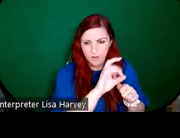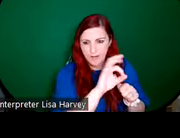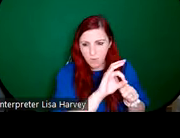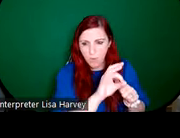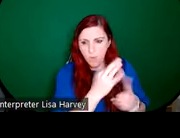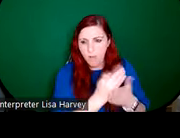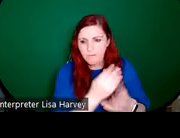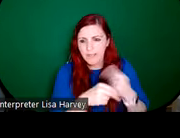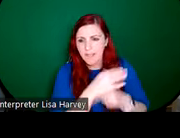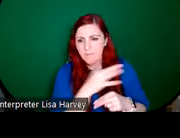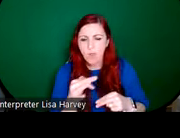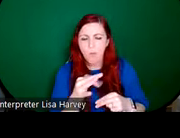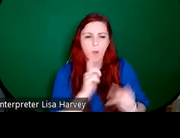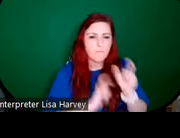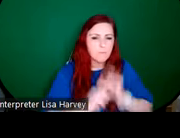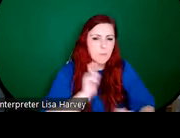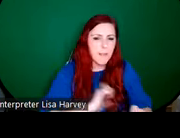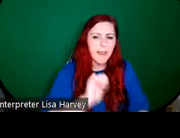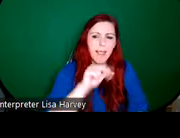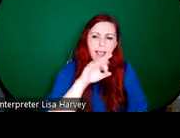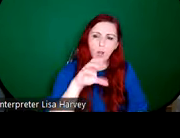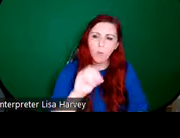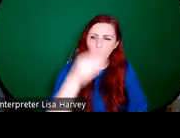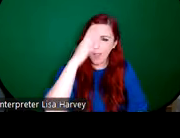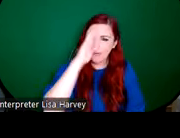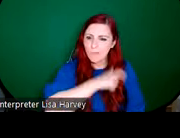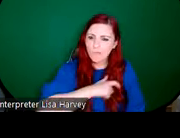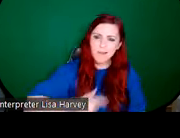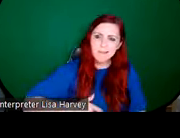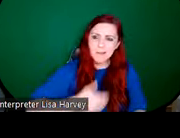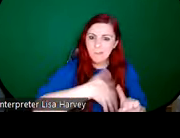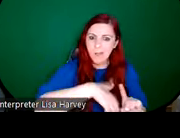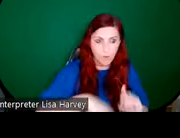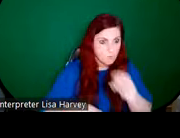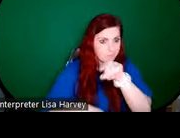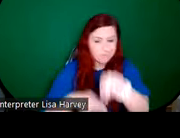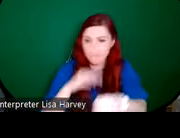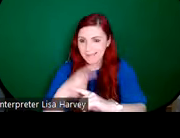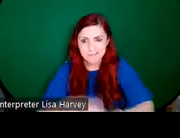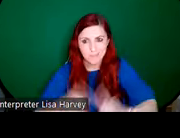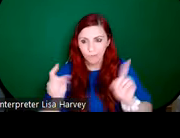Anglo-Irish, usually Protestant backgrounds. He was born in a Dublin tenement